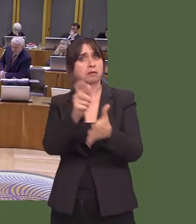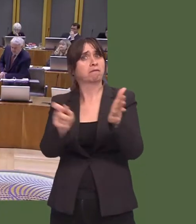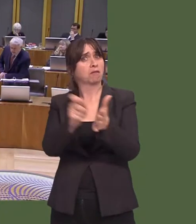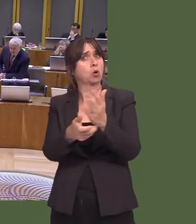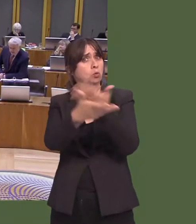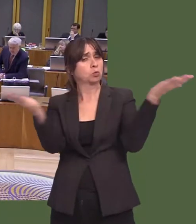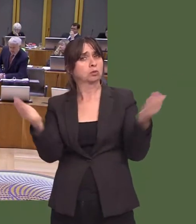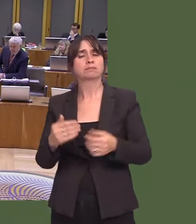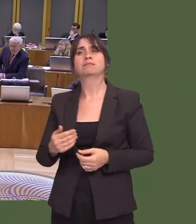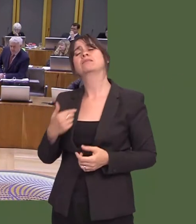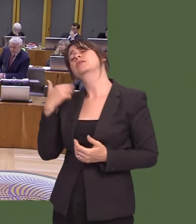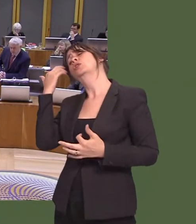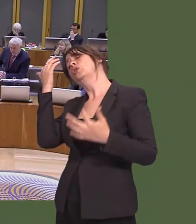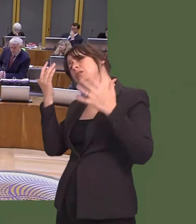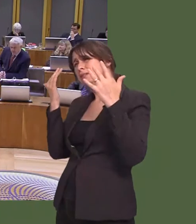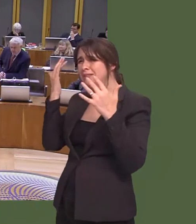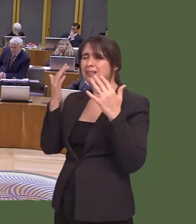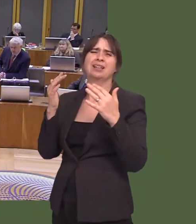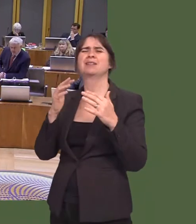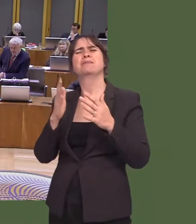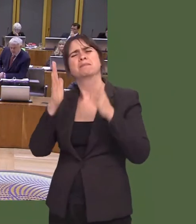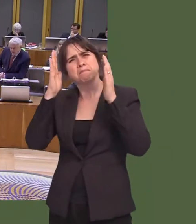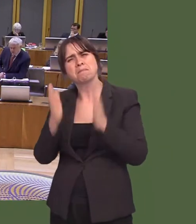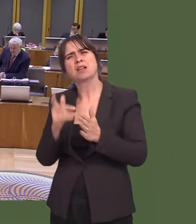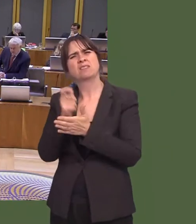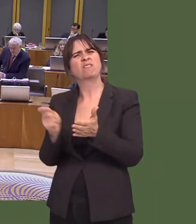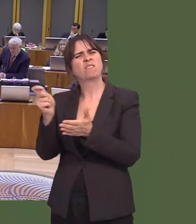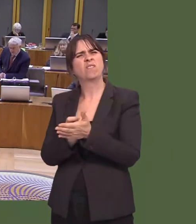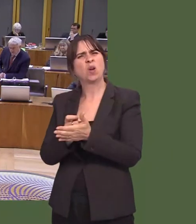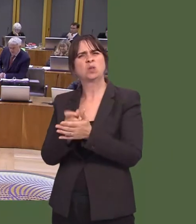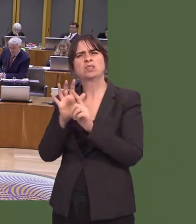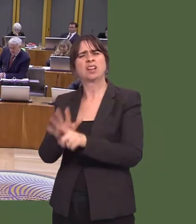I have to say I sometimes consider compulsory voting to be a form of cop-out for politicians.